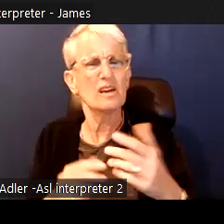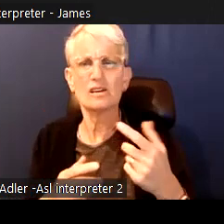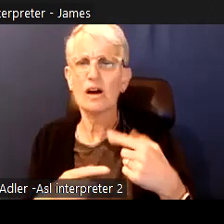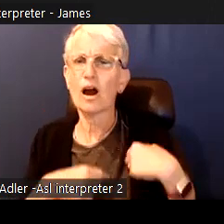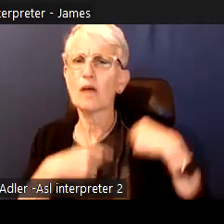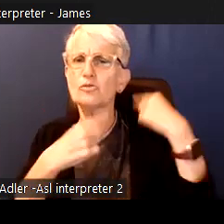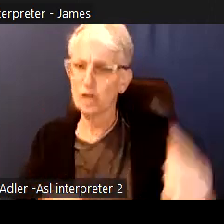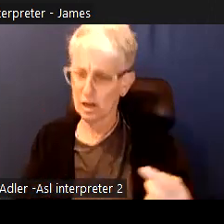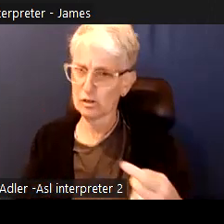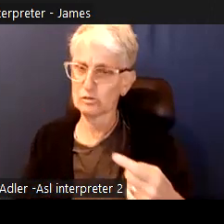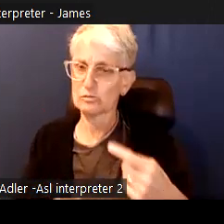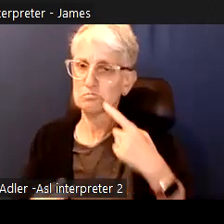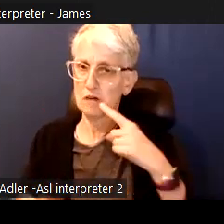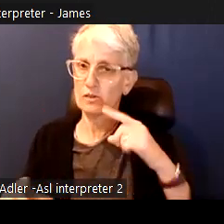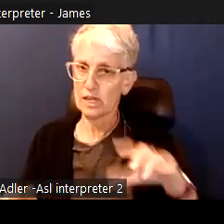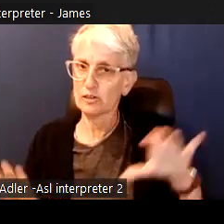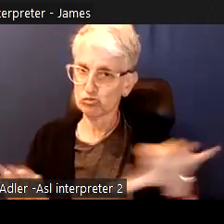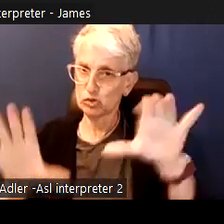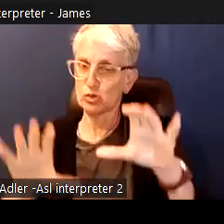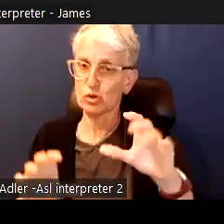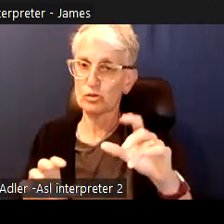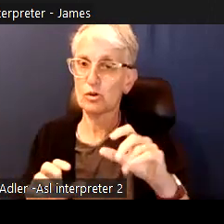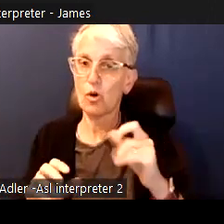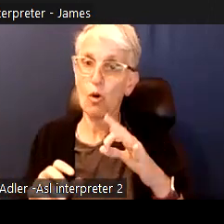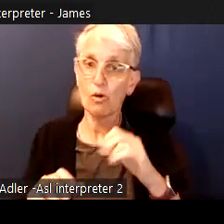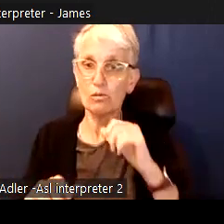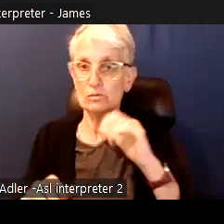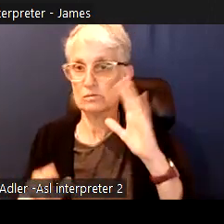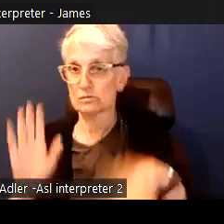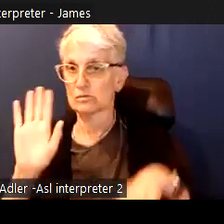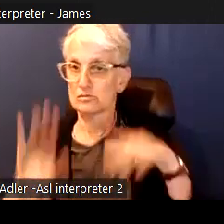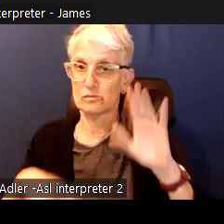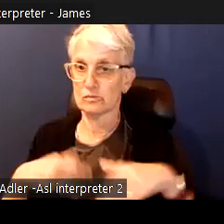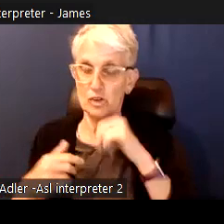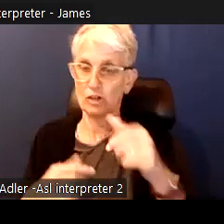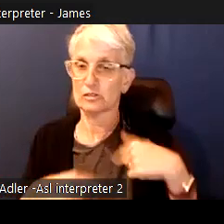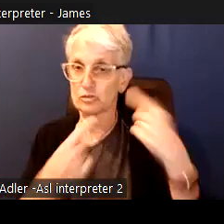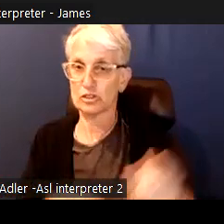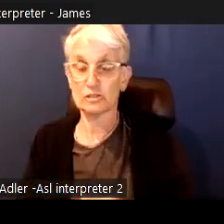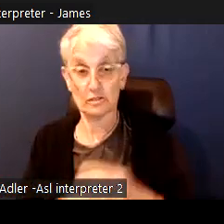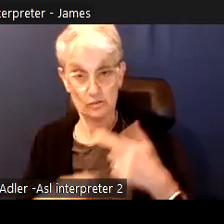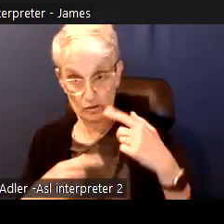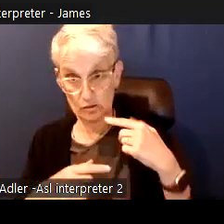In the fall we saw the lowest voter turnout reached an all-time low. Even for Melissa Paul election, 29 percent of eligible voters.